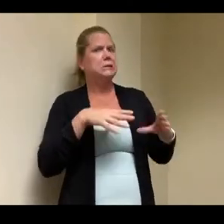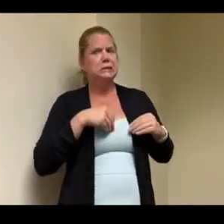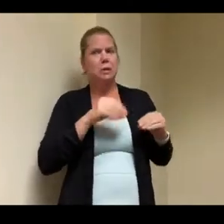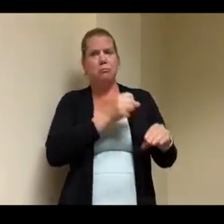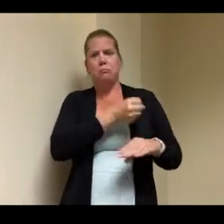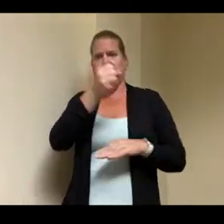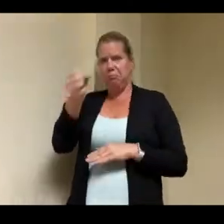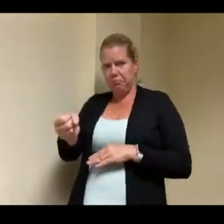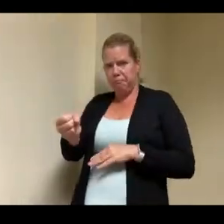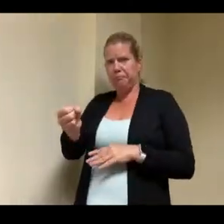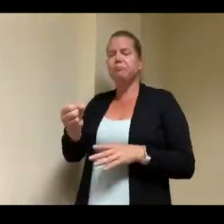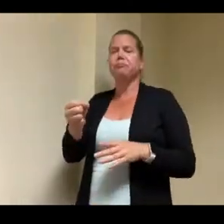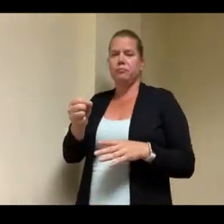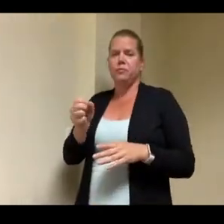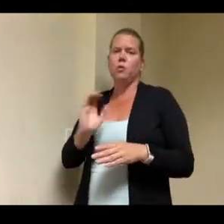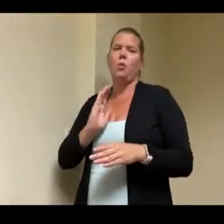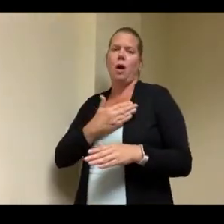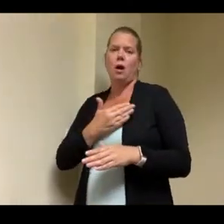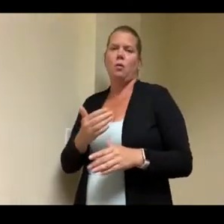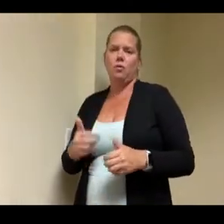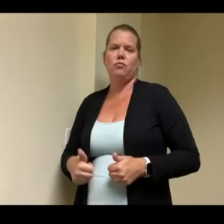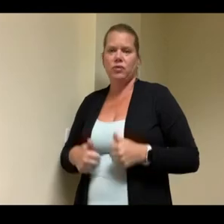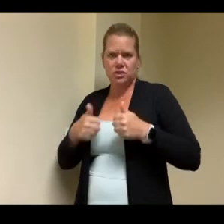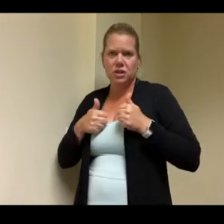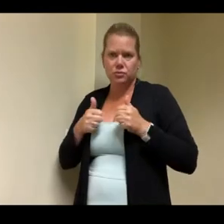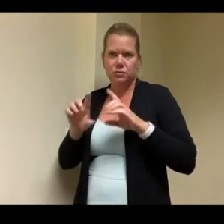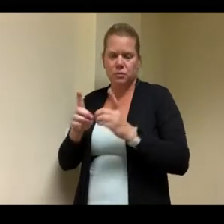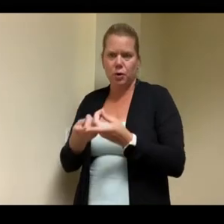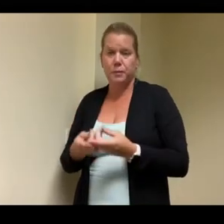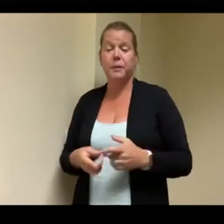years was in but dds still has